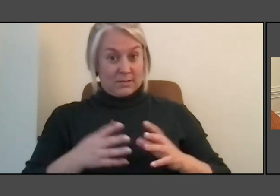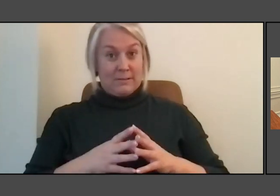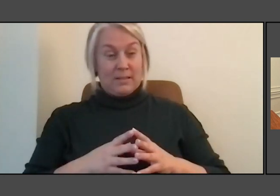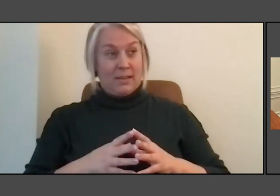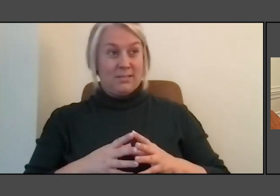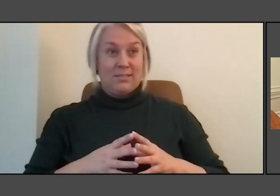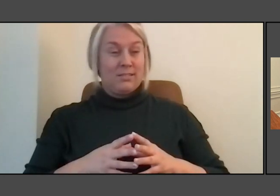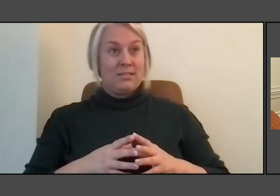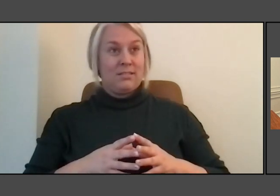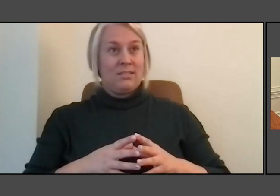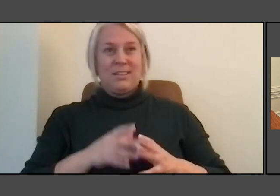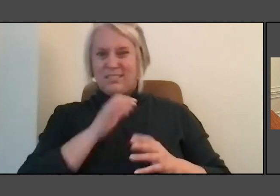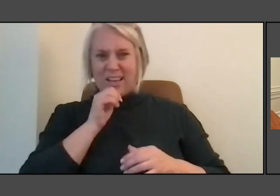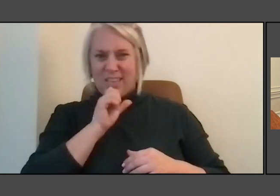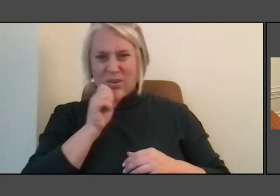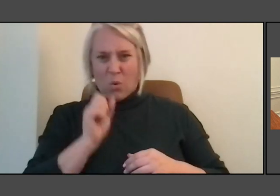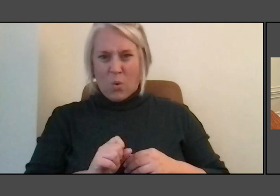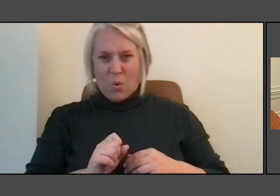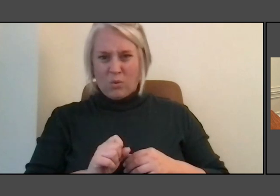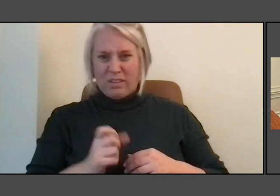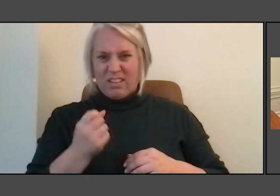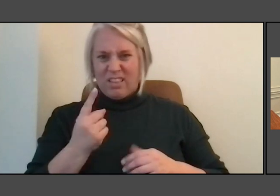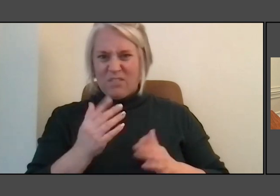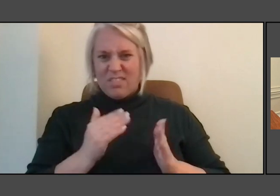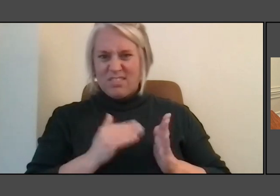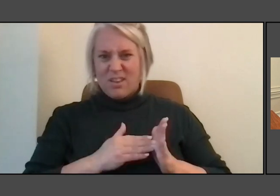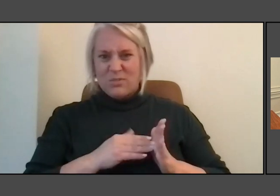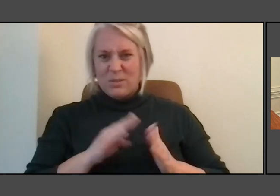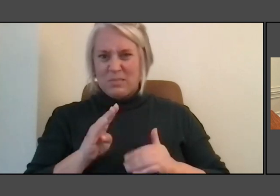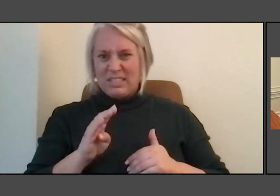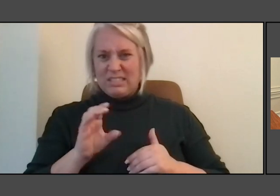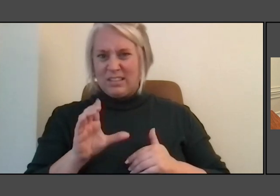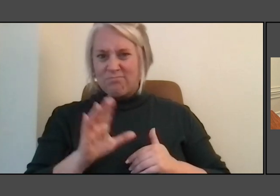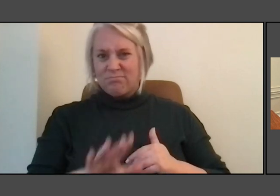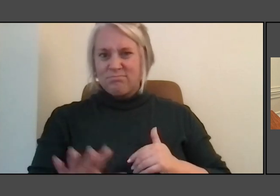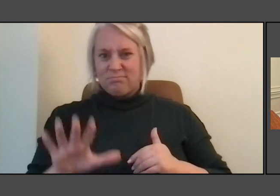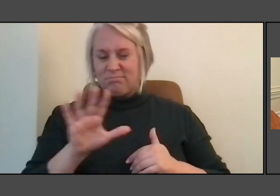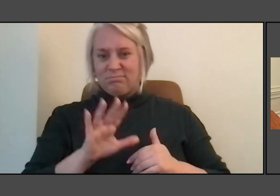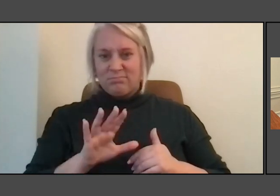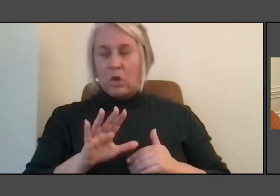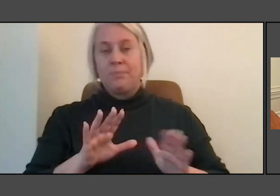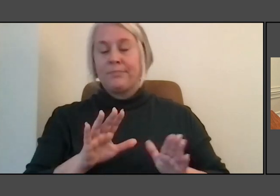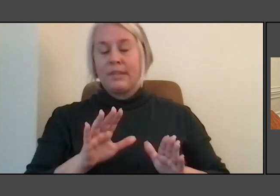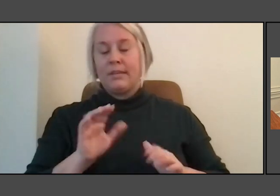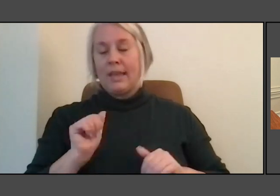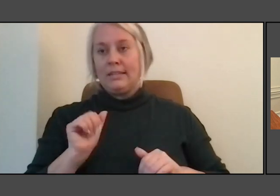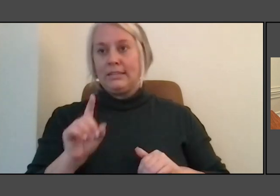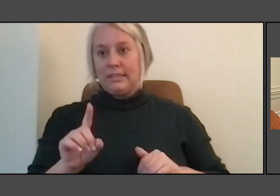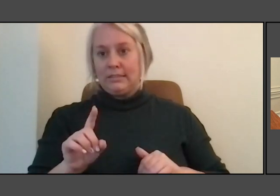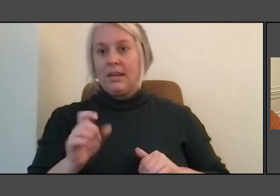I think it's like 11,000 B.C. Some of the I mean, to A.D. 11,000 now I'm losing track.